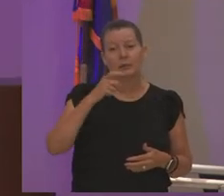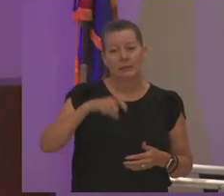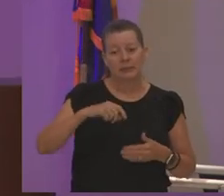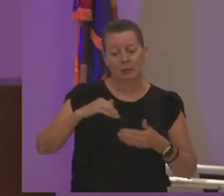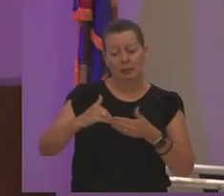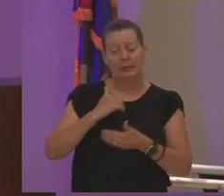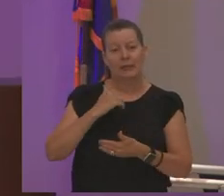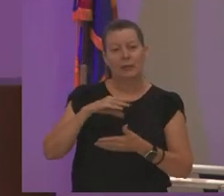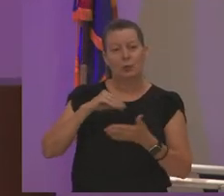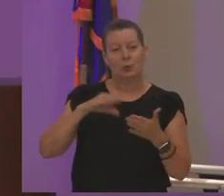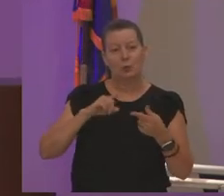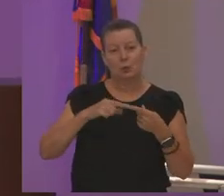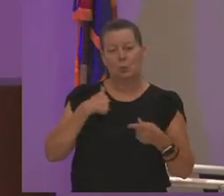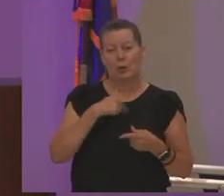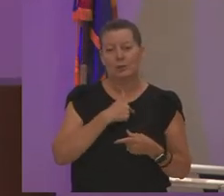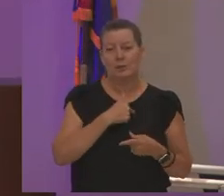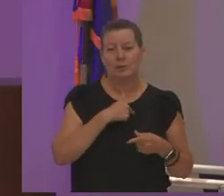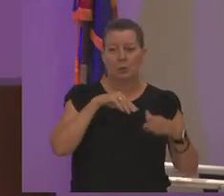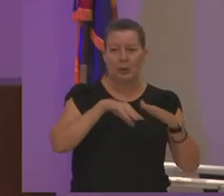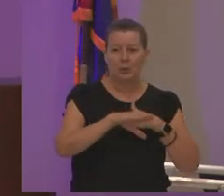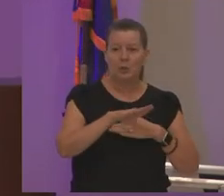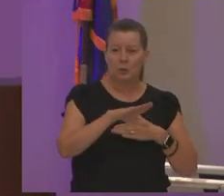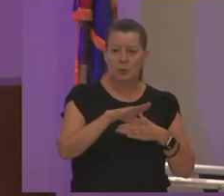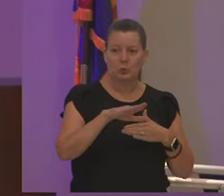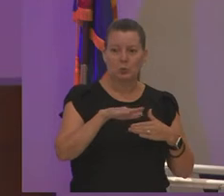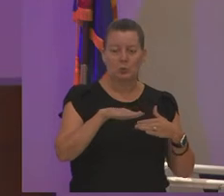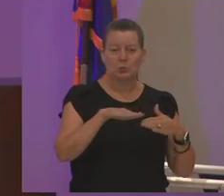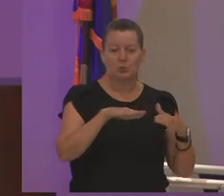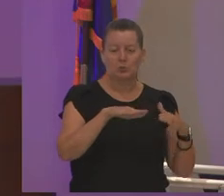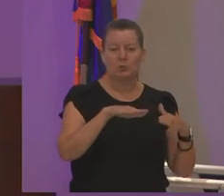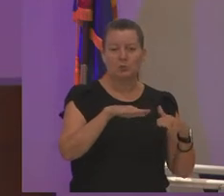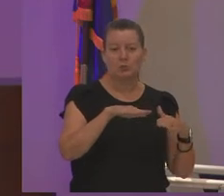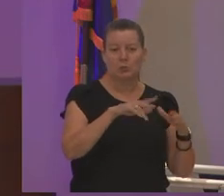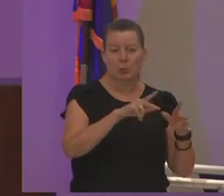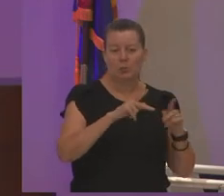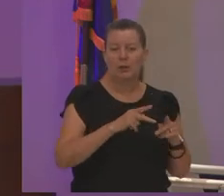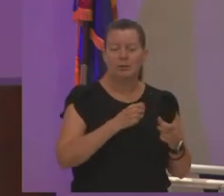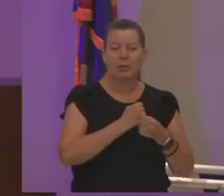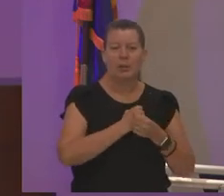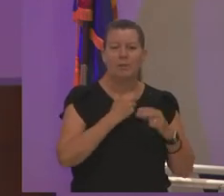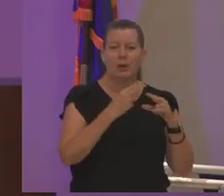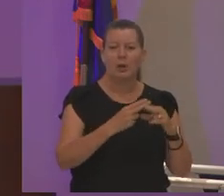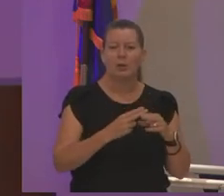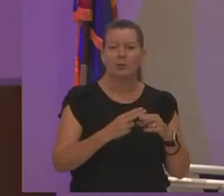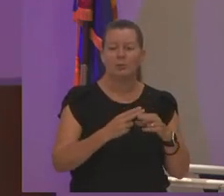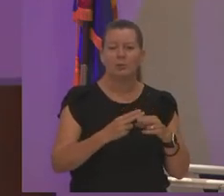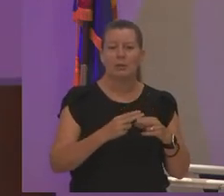us i walked into a facility that i absolutely love and it's called the icann center i think